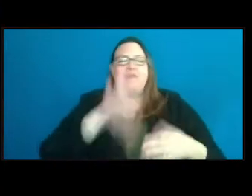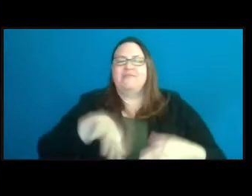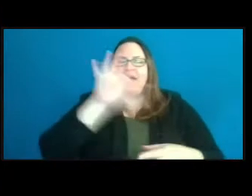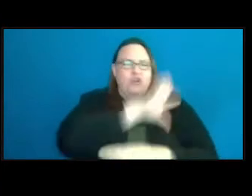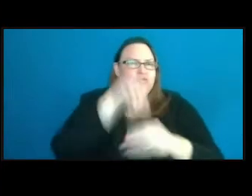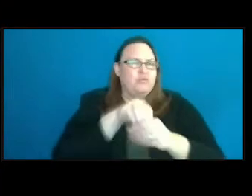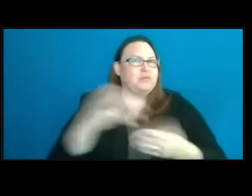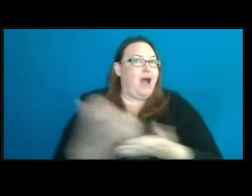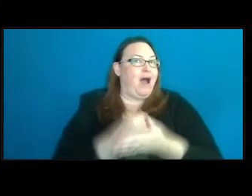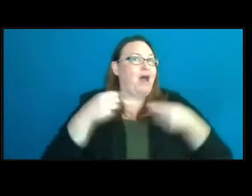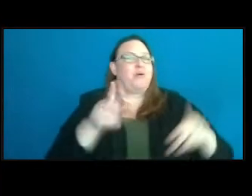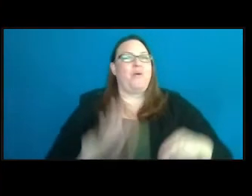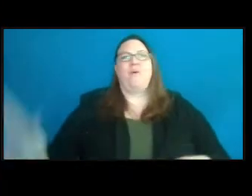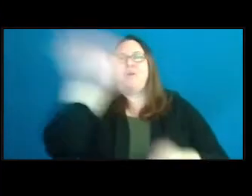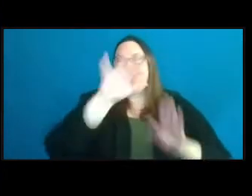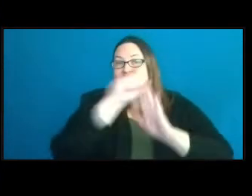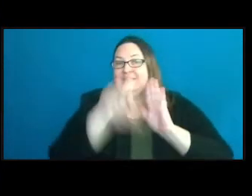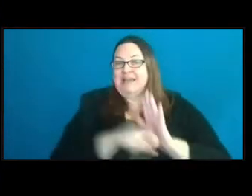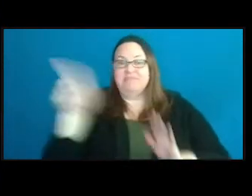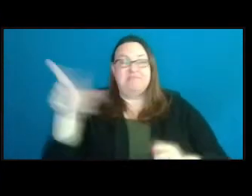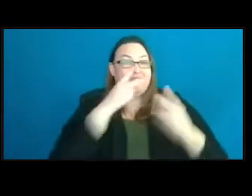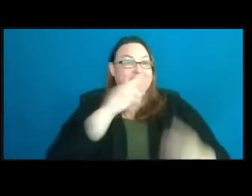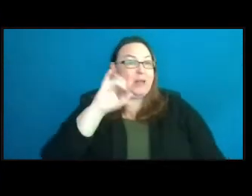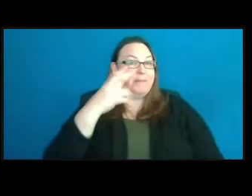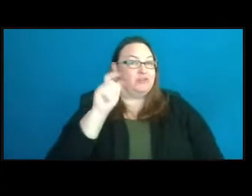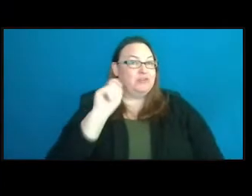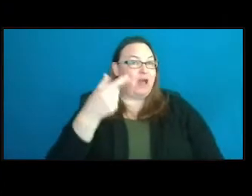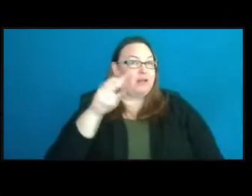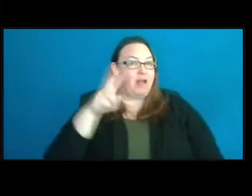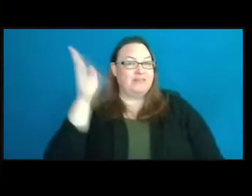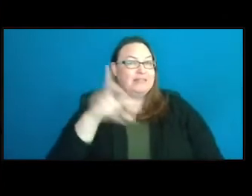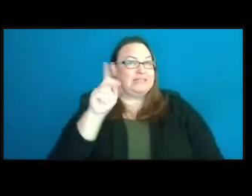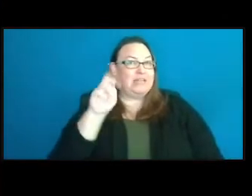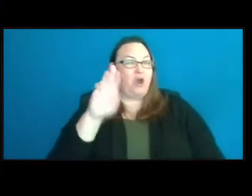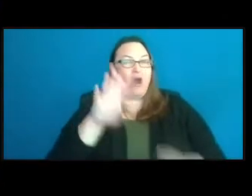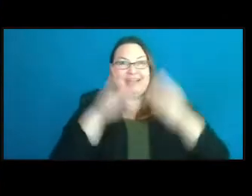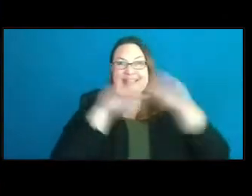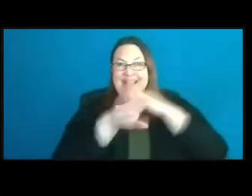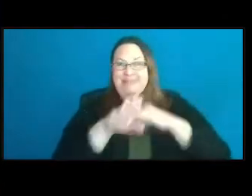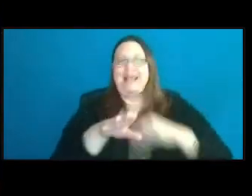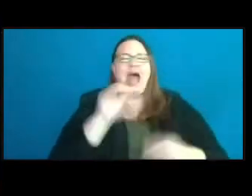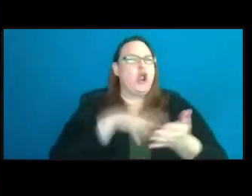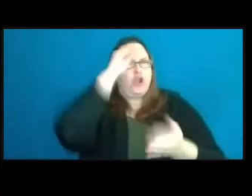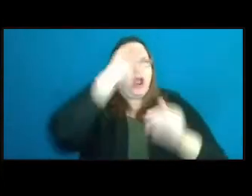opportunities all over the state. Visit Michigan.gov/DNRAccessibility and learn